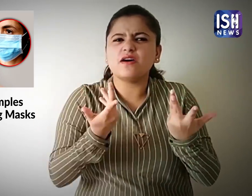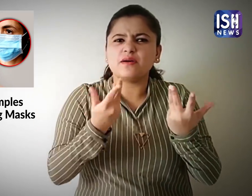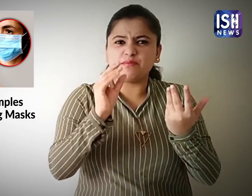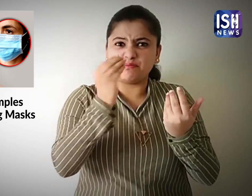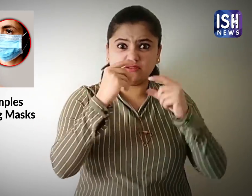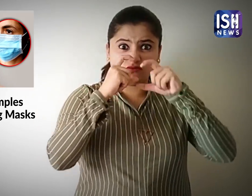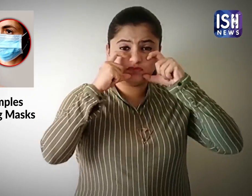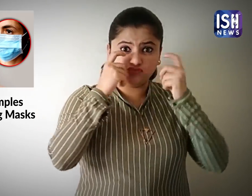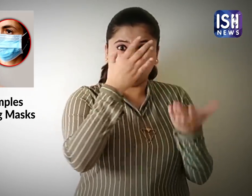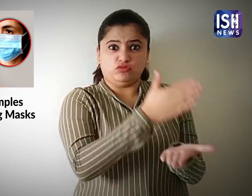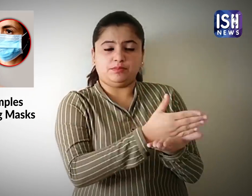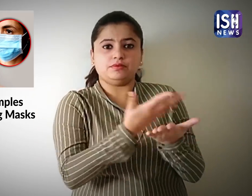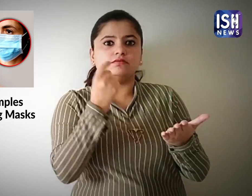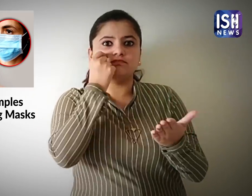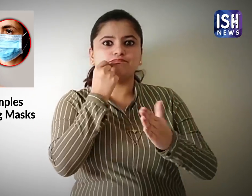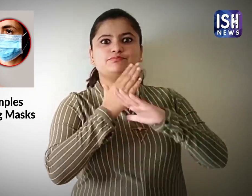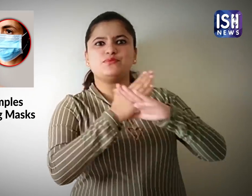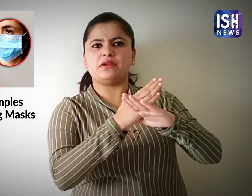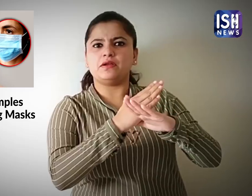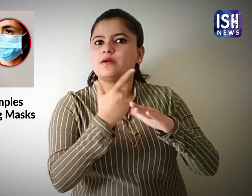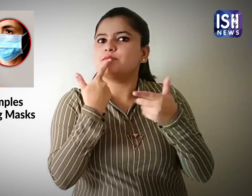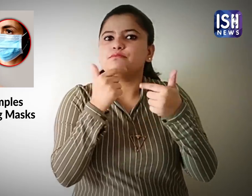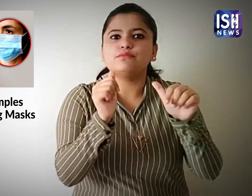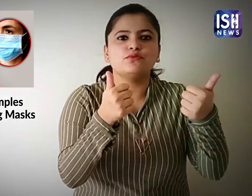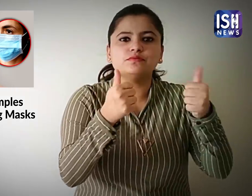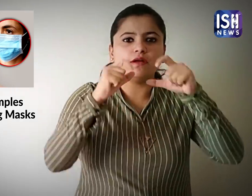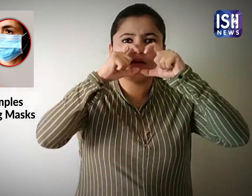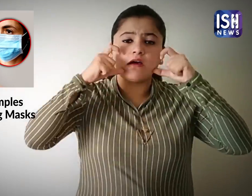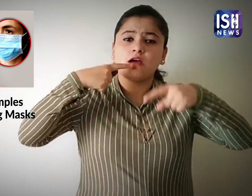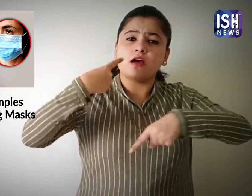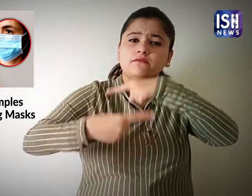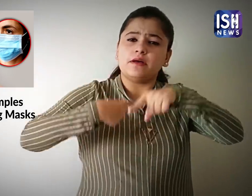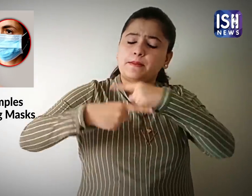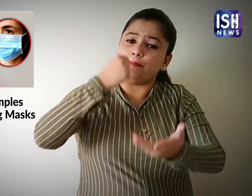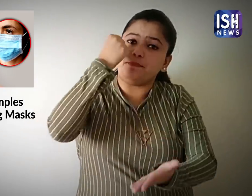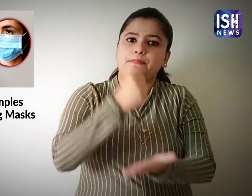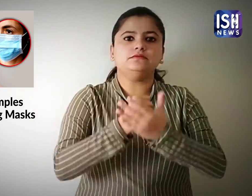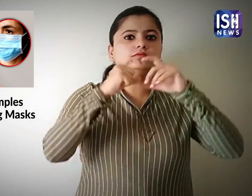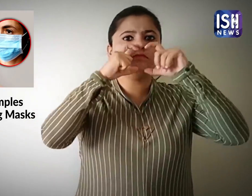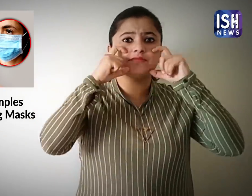So should we stop wearing masks to prevent acne? No. Masks have to be worn everyday.